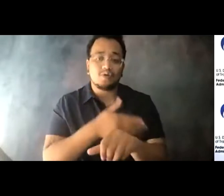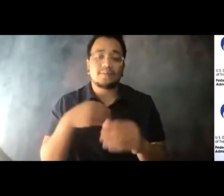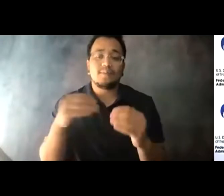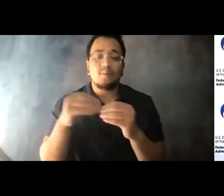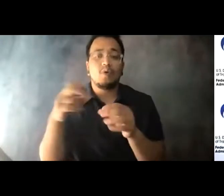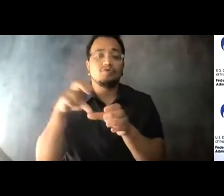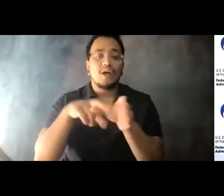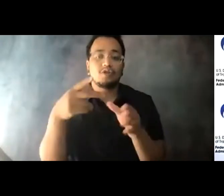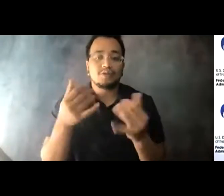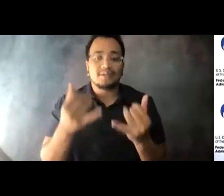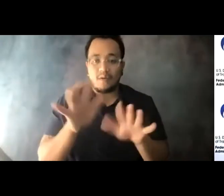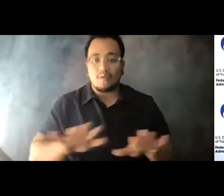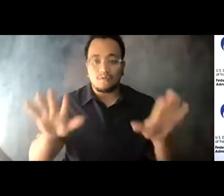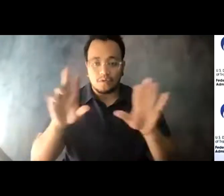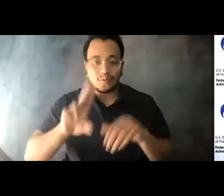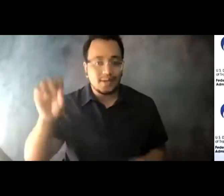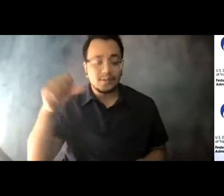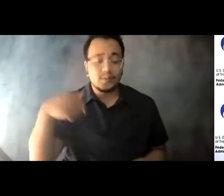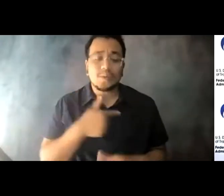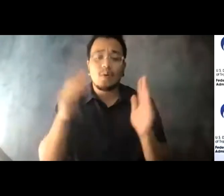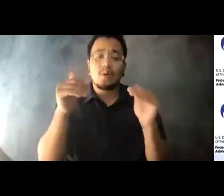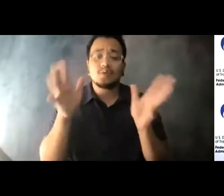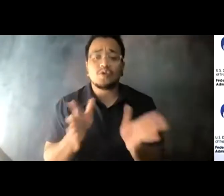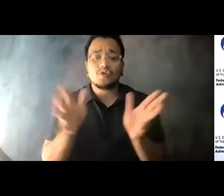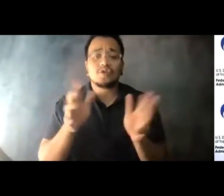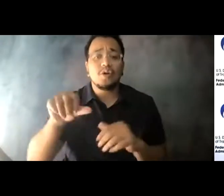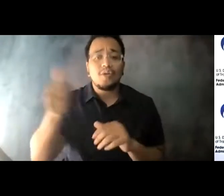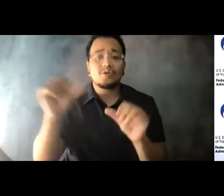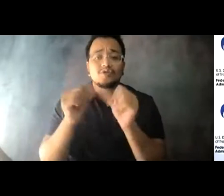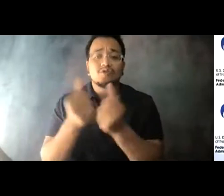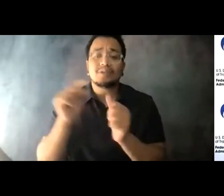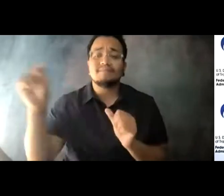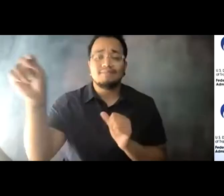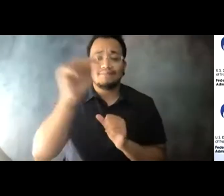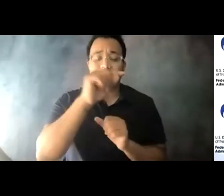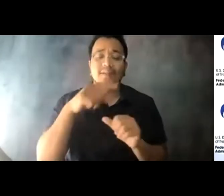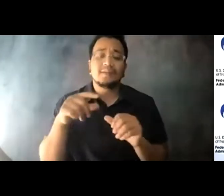14:04:46 industry. 14:04:50 And we hope to encourage other transit systems to consider these and other strategies.